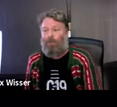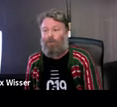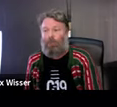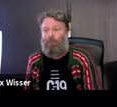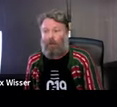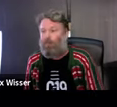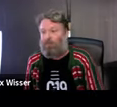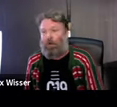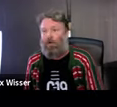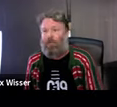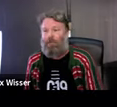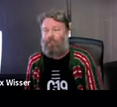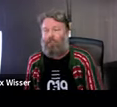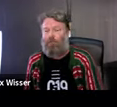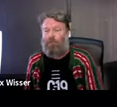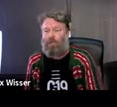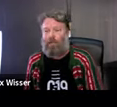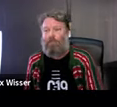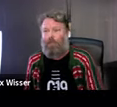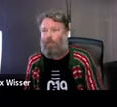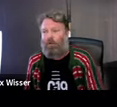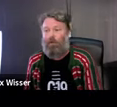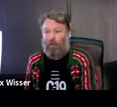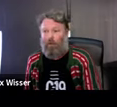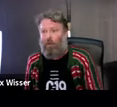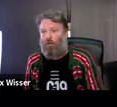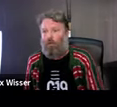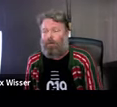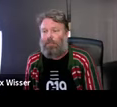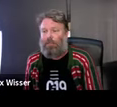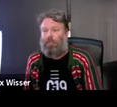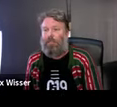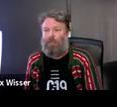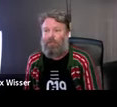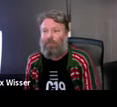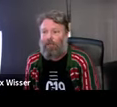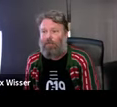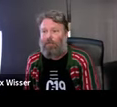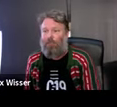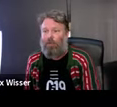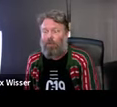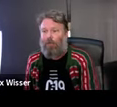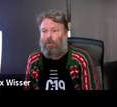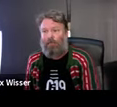the festival to set it up thinking we would wash back to the city at the end of it, and we never left. We just stayed after that. >> MARY JANE